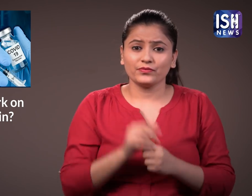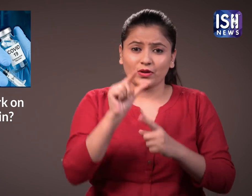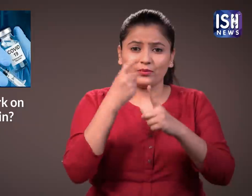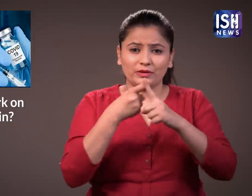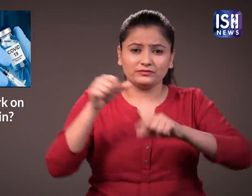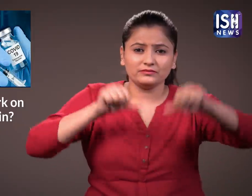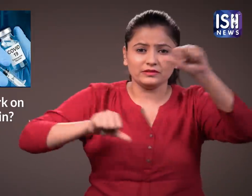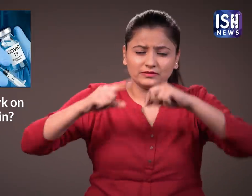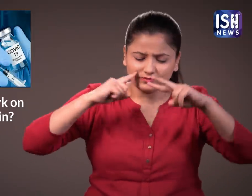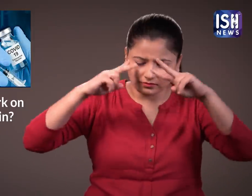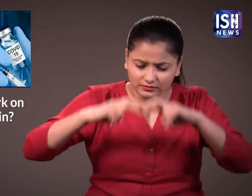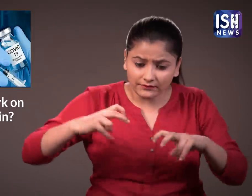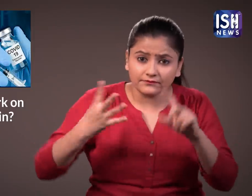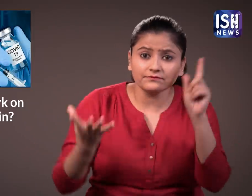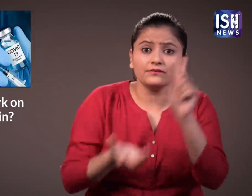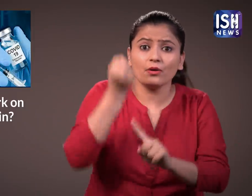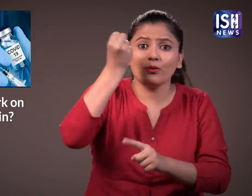According to the scientists in the United Kingdom,